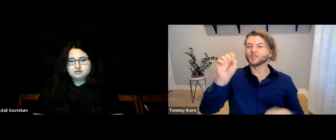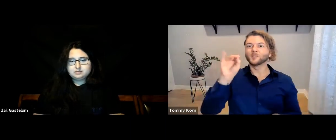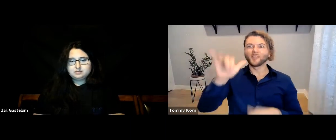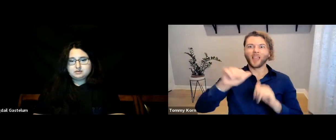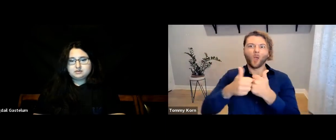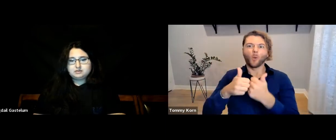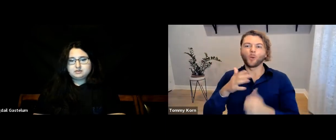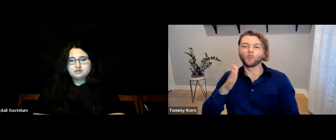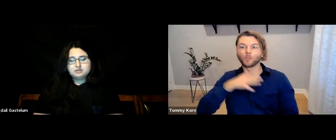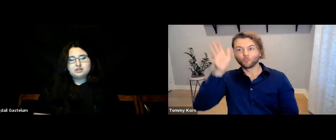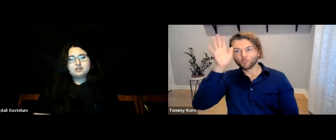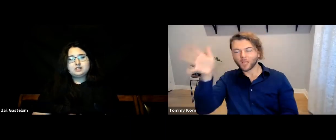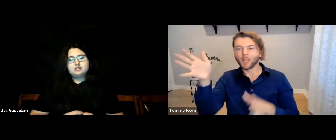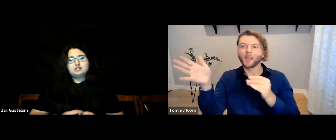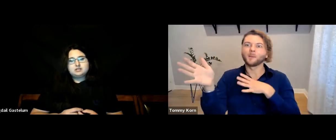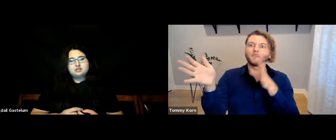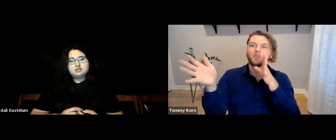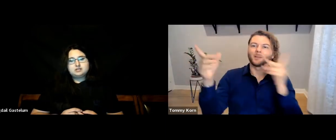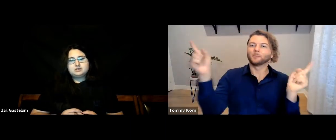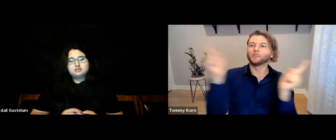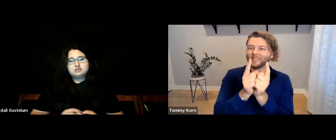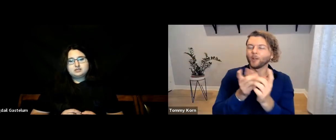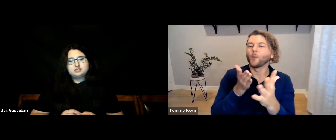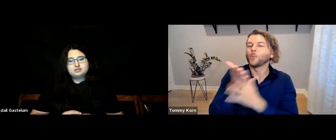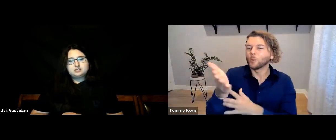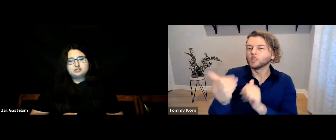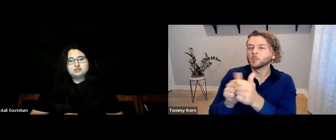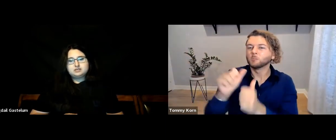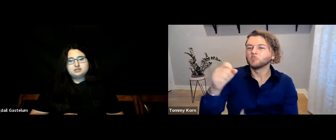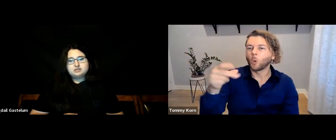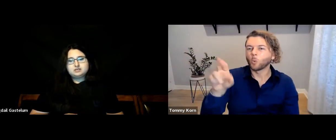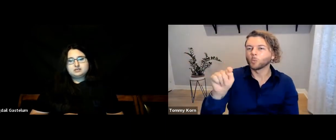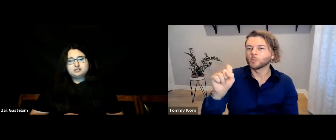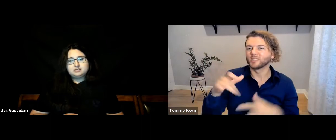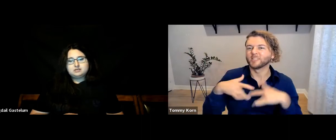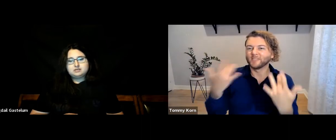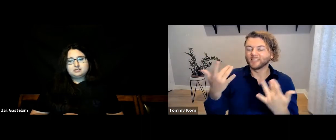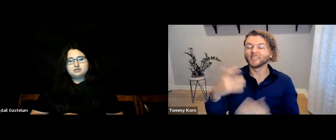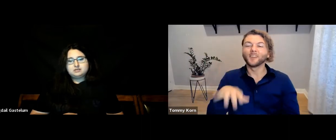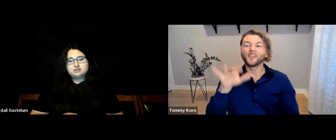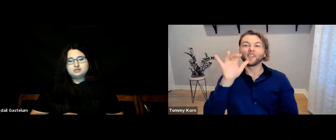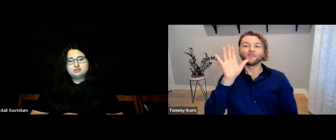That’s how they met, at a sporting event.